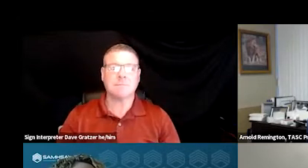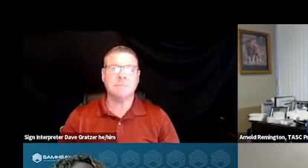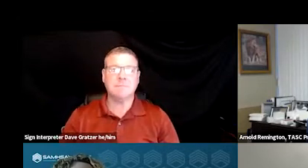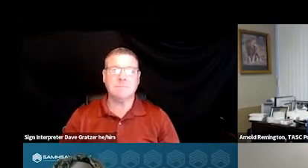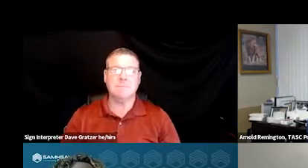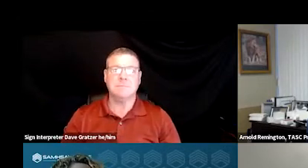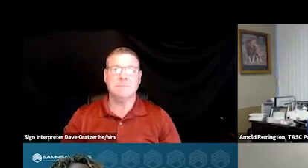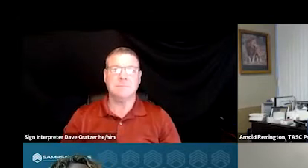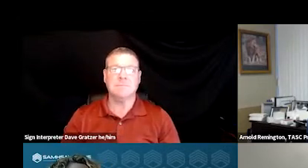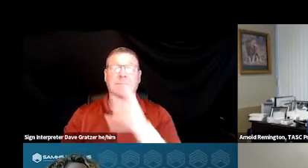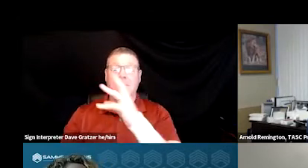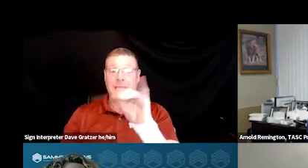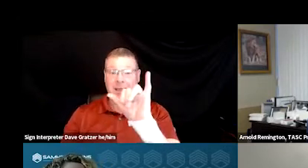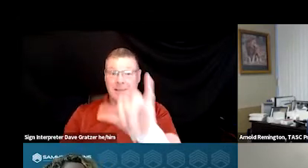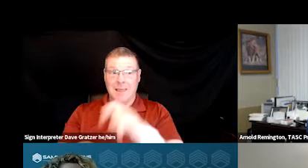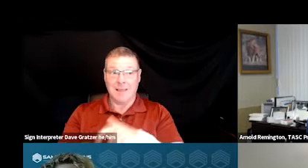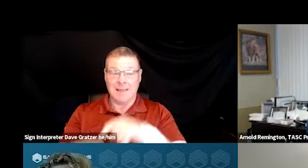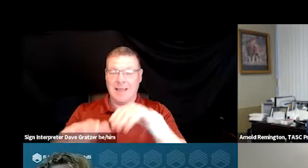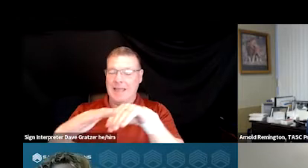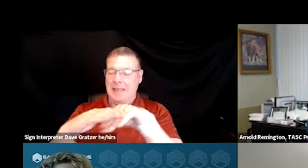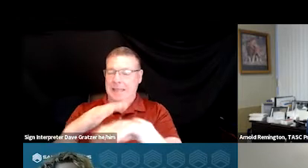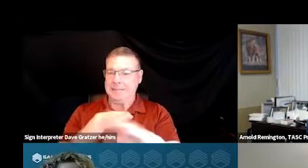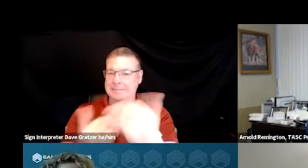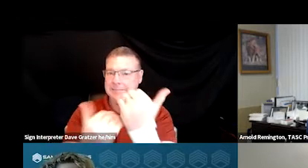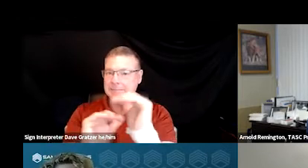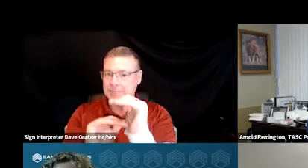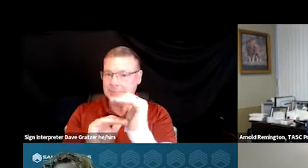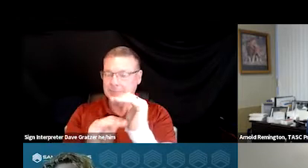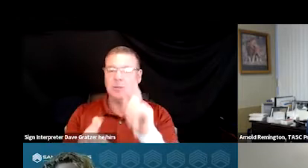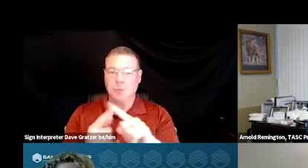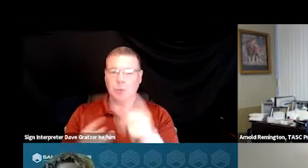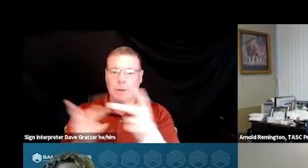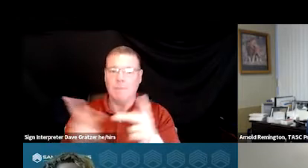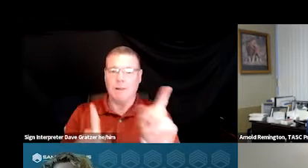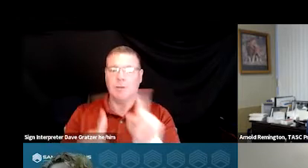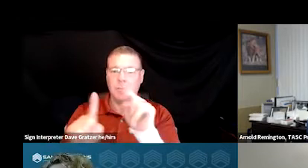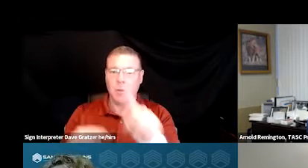At that time, access was limited to a place to go when you were in crisis.